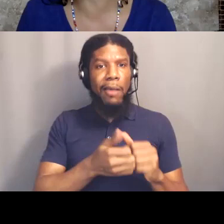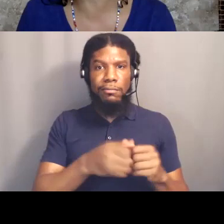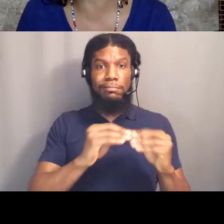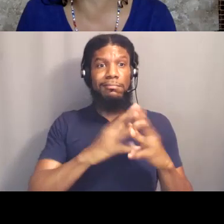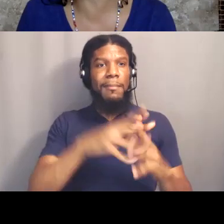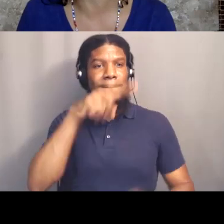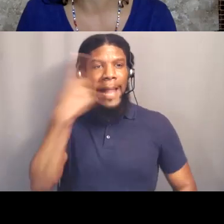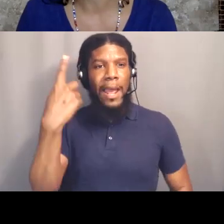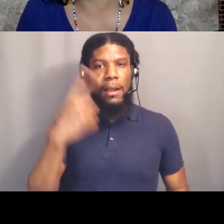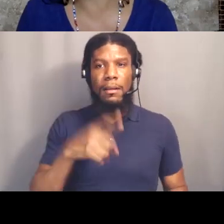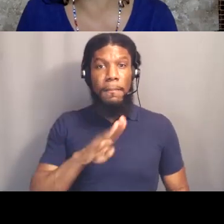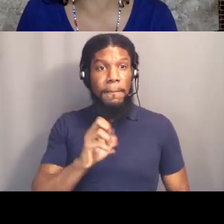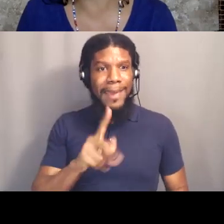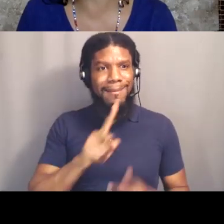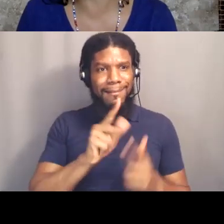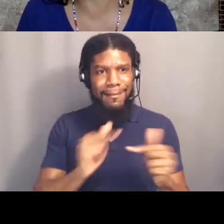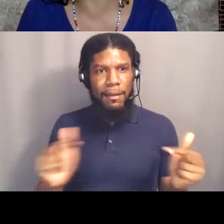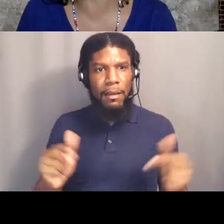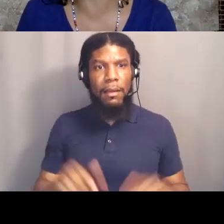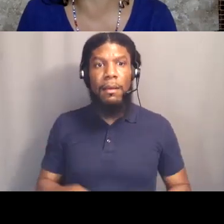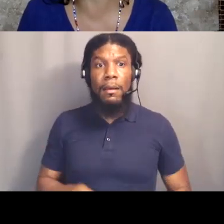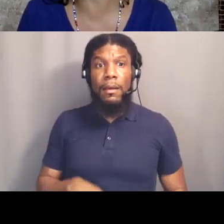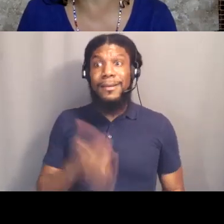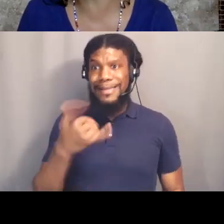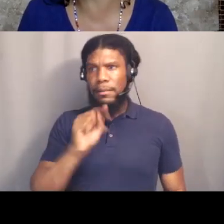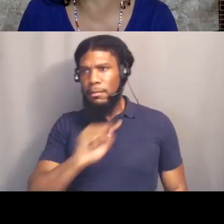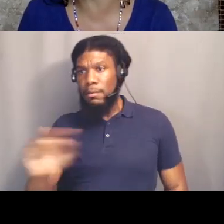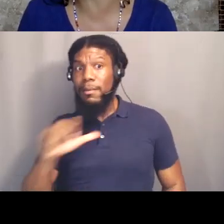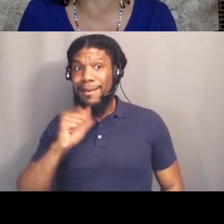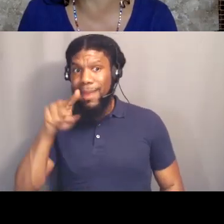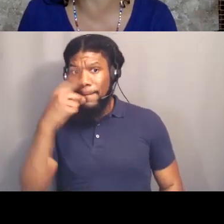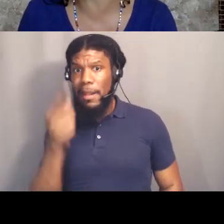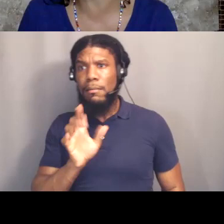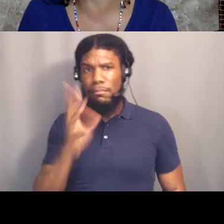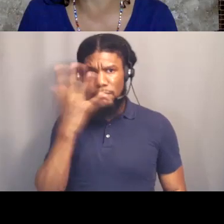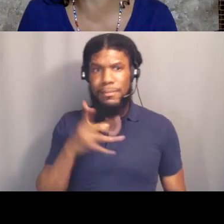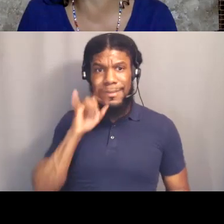Instead of ordering your books on Amazon why not go to Eso Won Books in Leimert Park? Instead